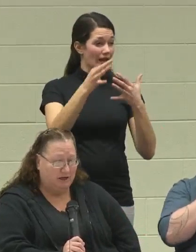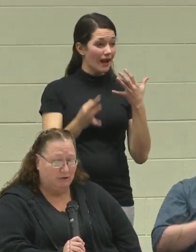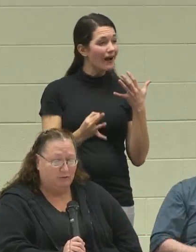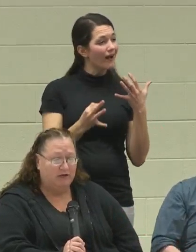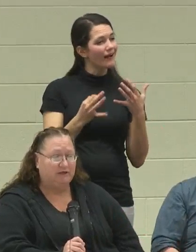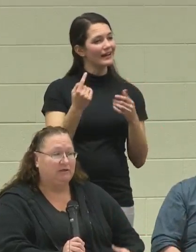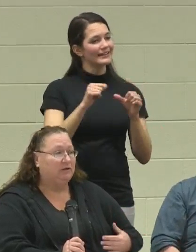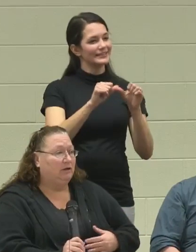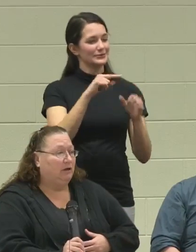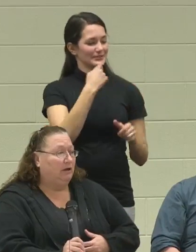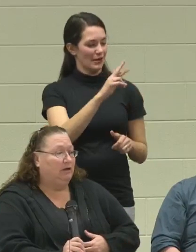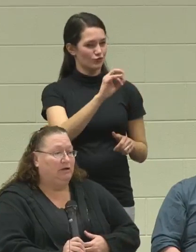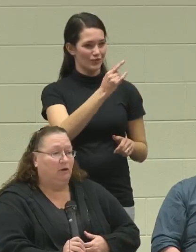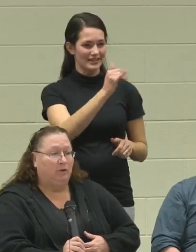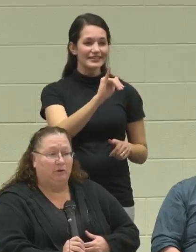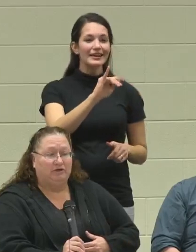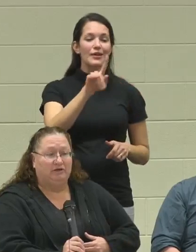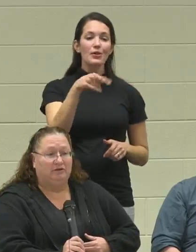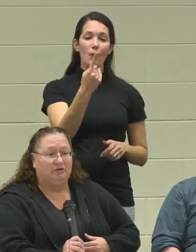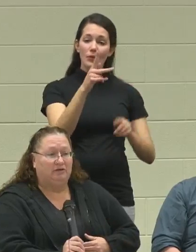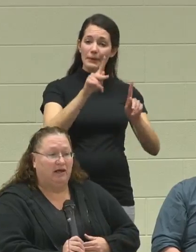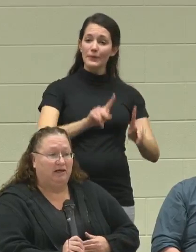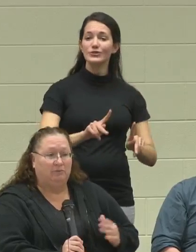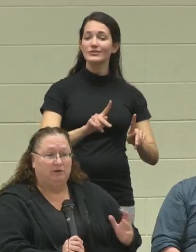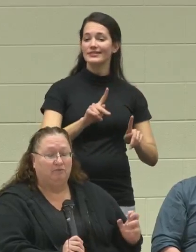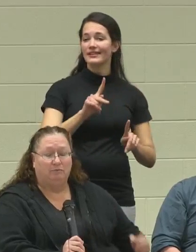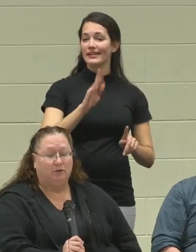telling Regi, "The only person that keeps you from doing